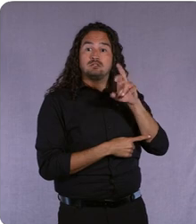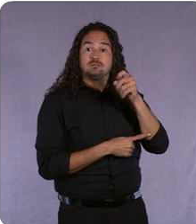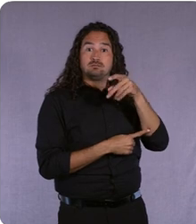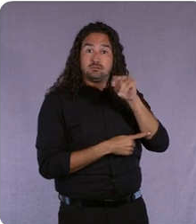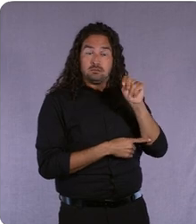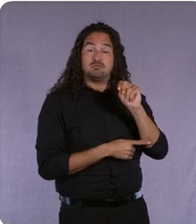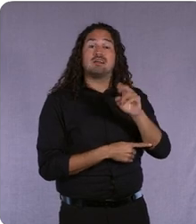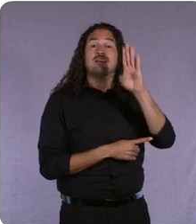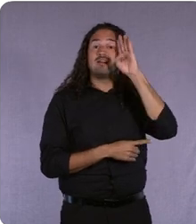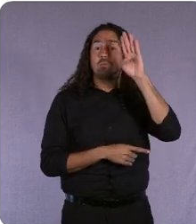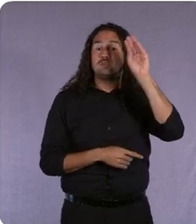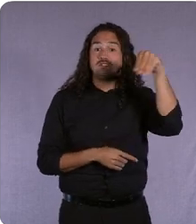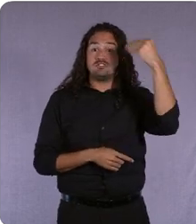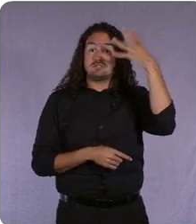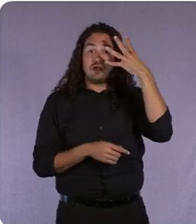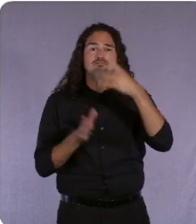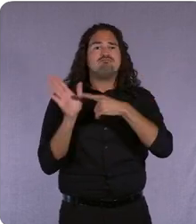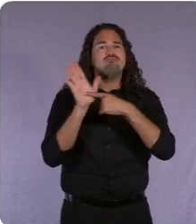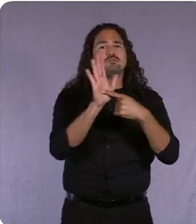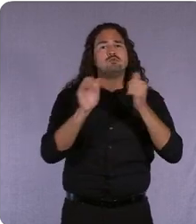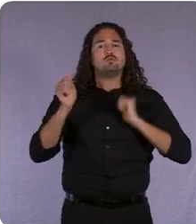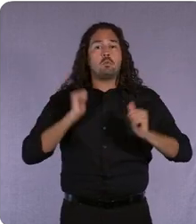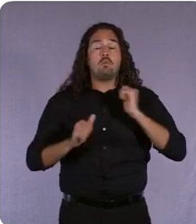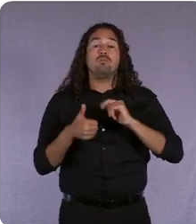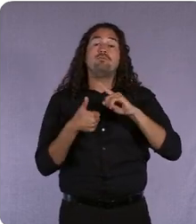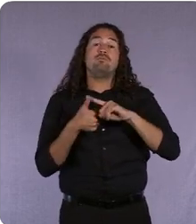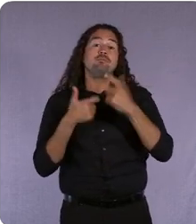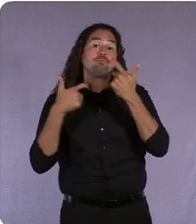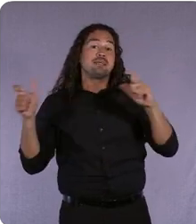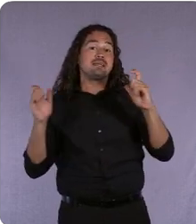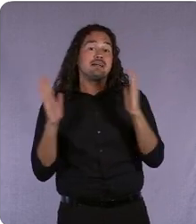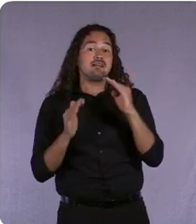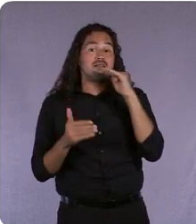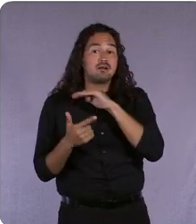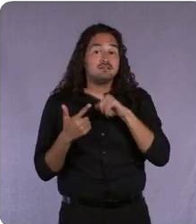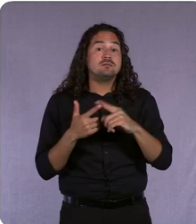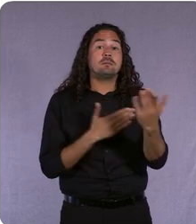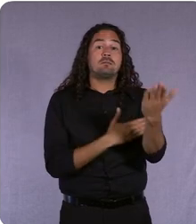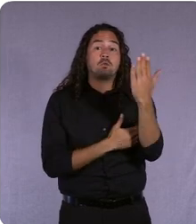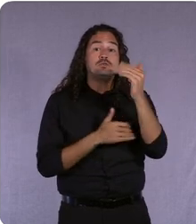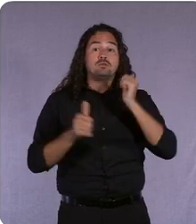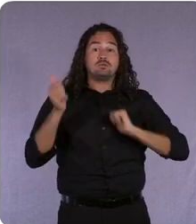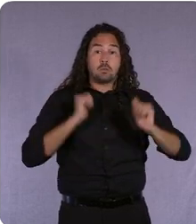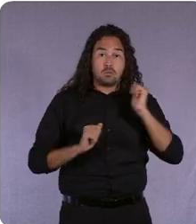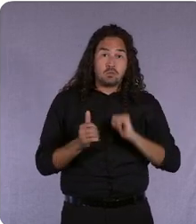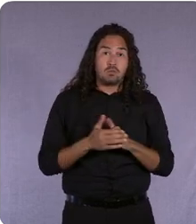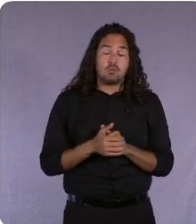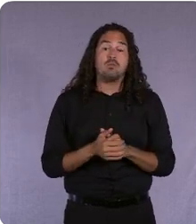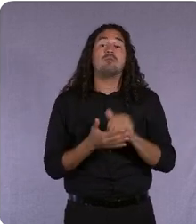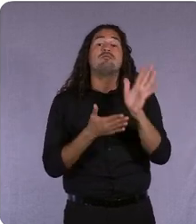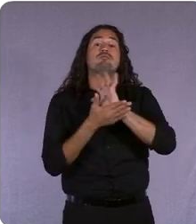like Big Little Lies, The Morning Show, films like Gone Girl and Wild but they also do unscripted